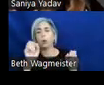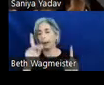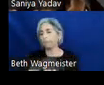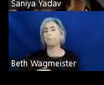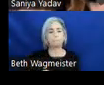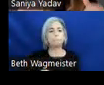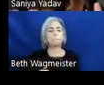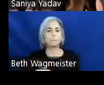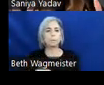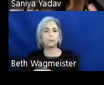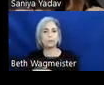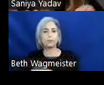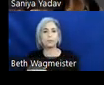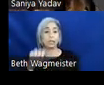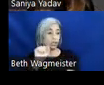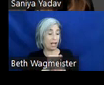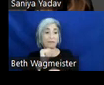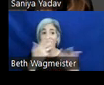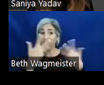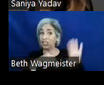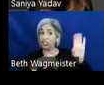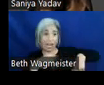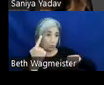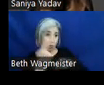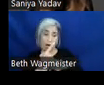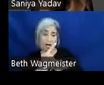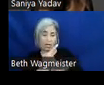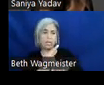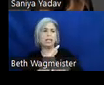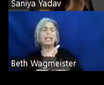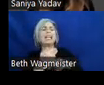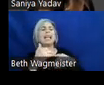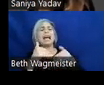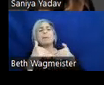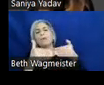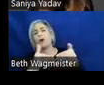So, the job isn't done yet. Right. We have the pieces, how do we move forward. When